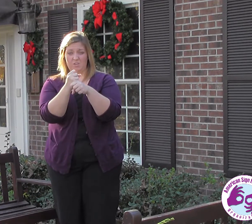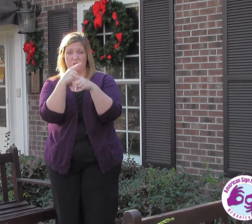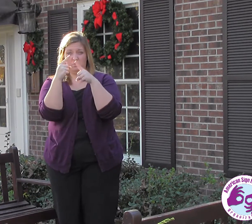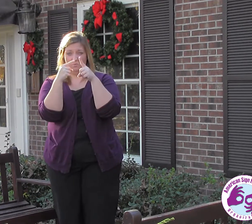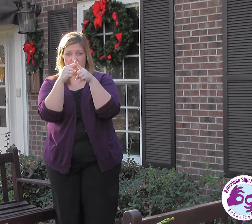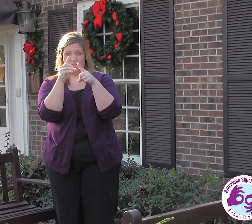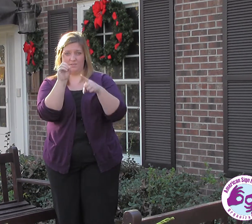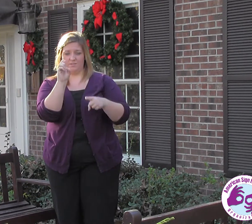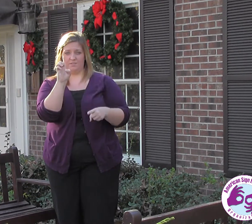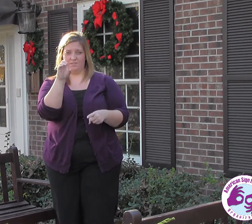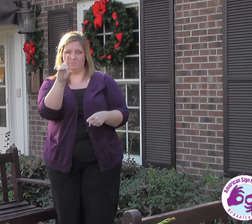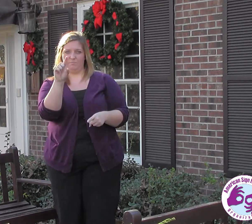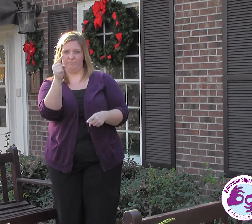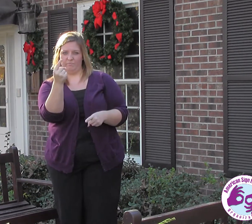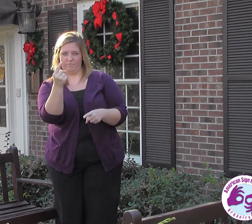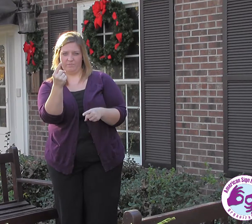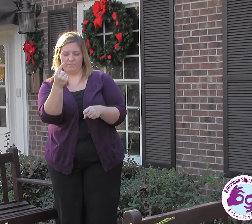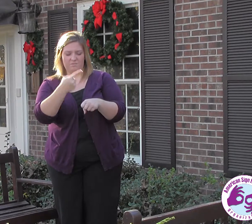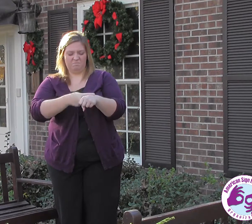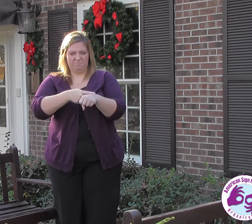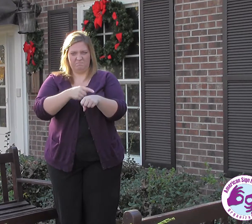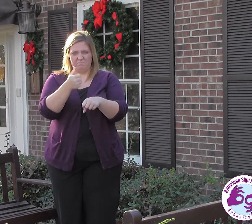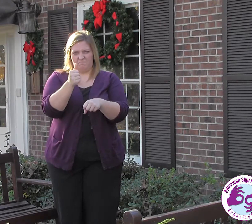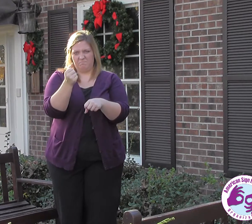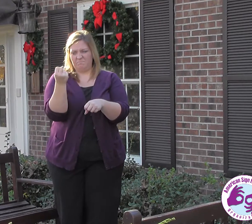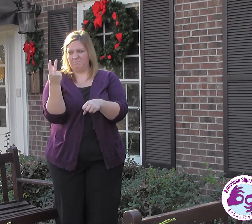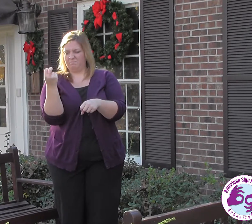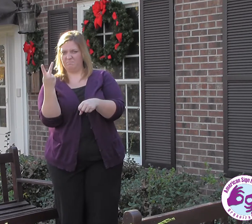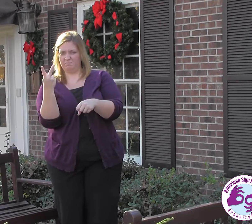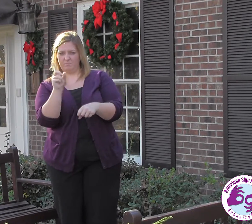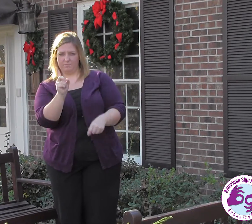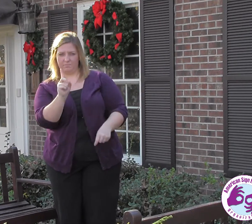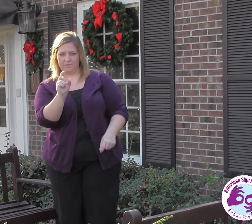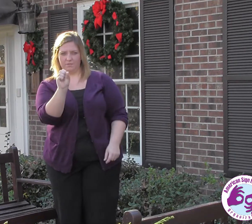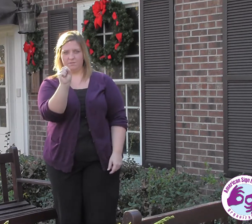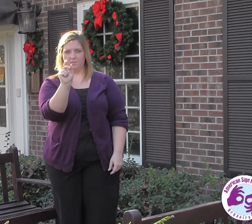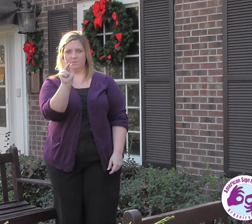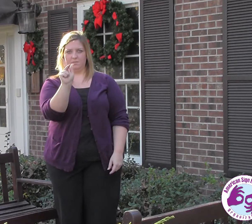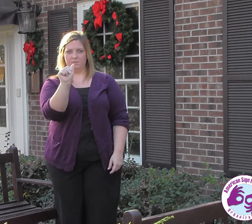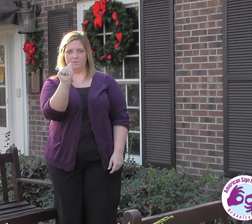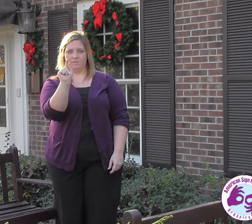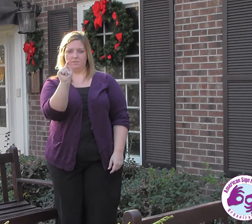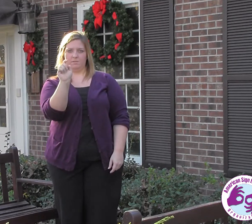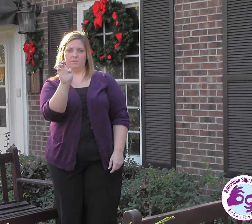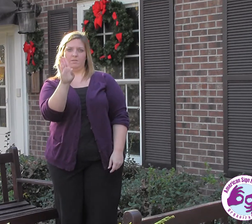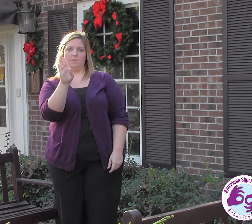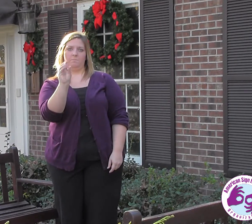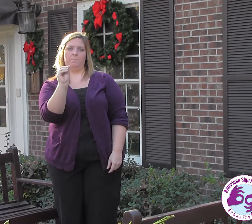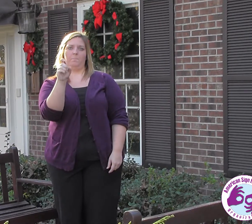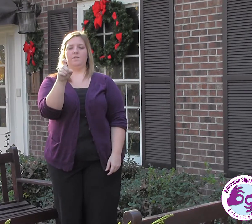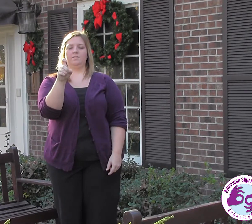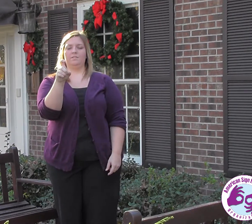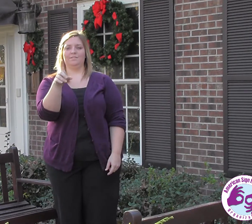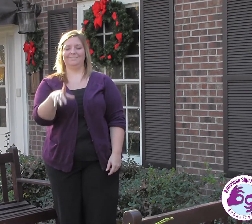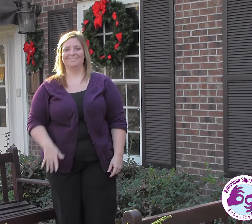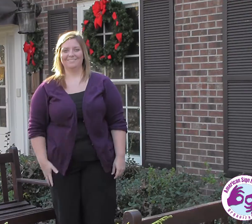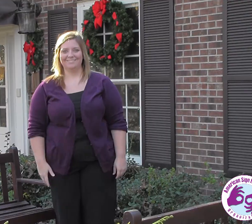When is it? December 1st What time? 10am - 12pm Where? The Skate Box